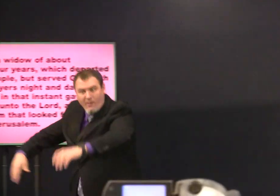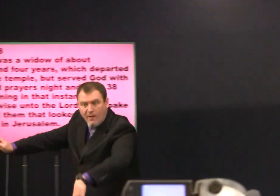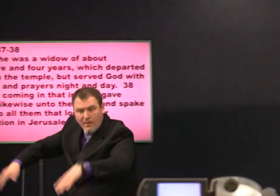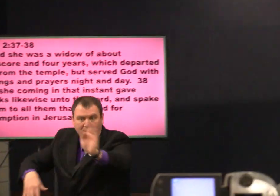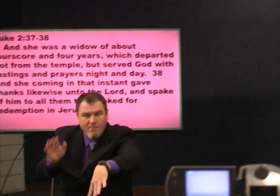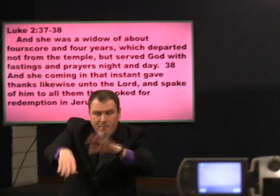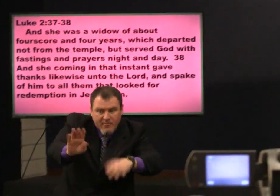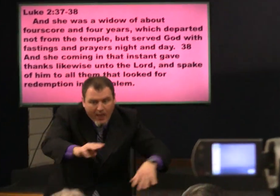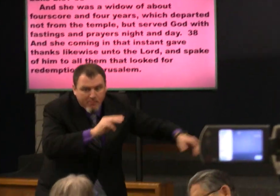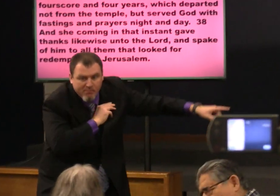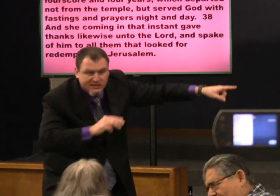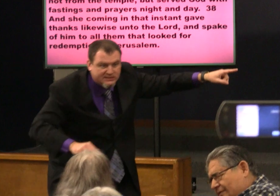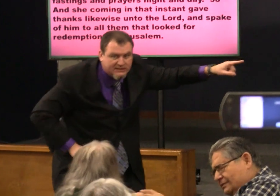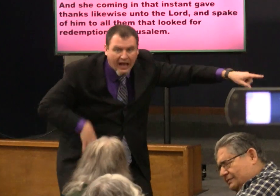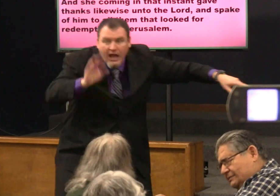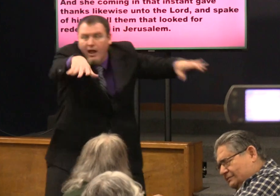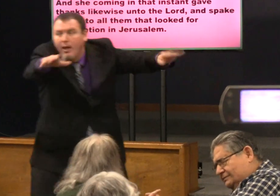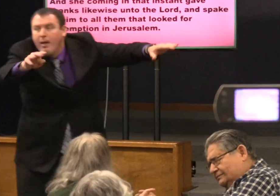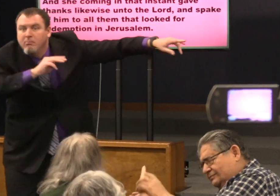she went to the other side of the temple and again said hey this